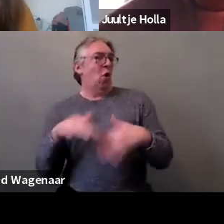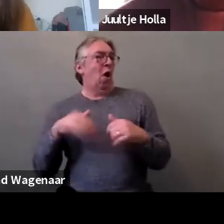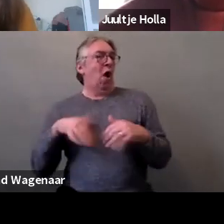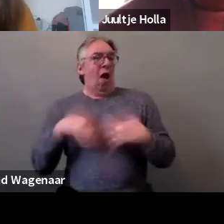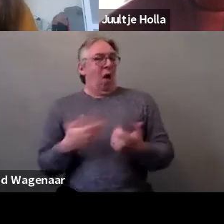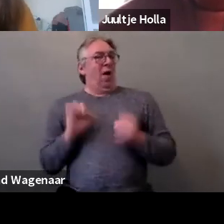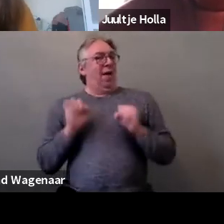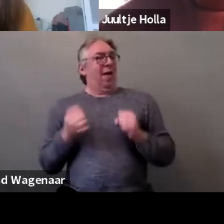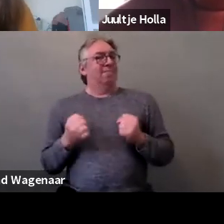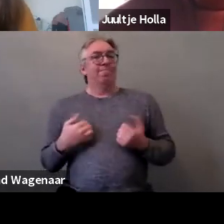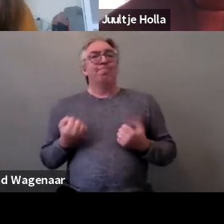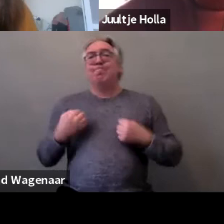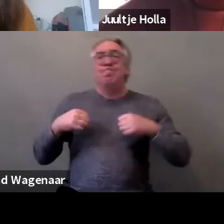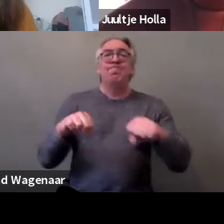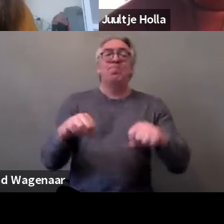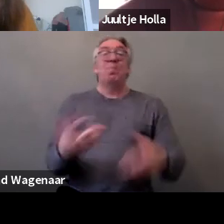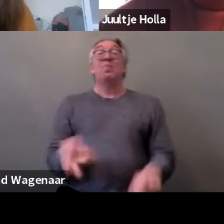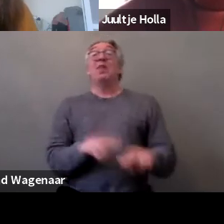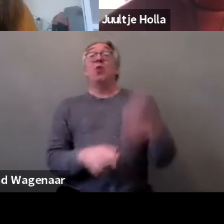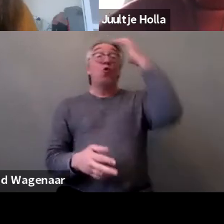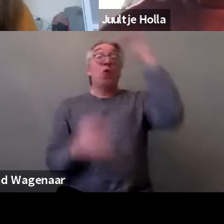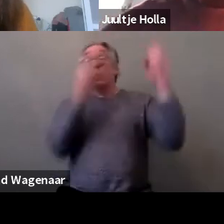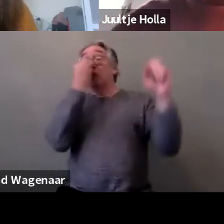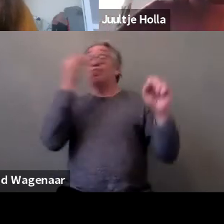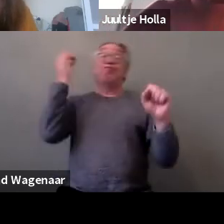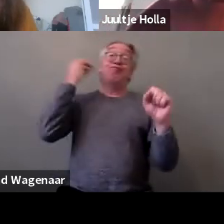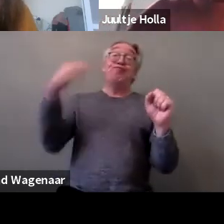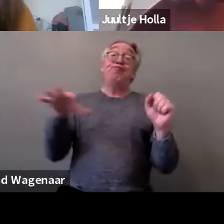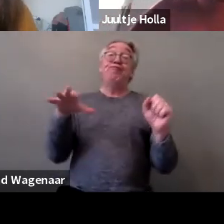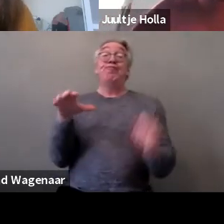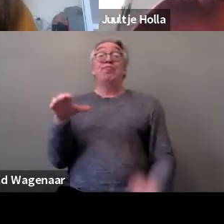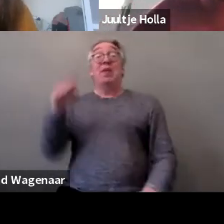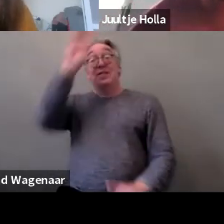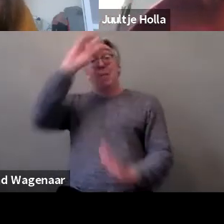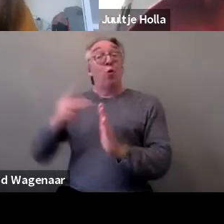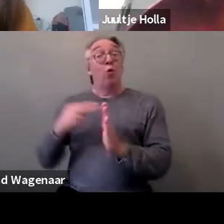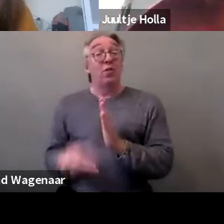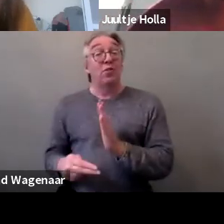when country ignore The Convention or any advice on that.